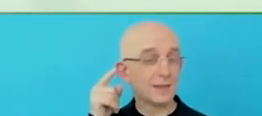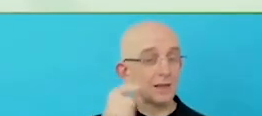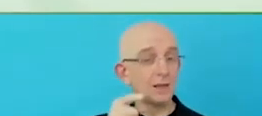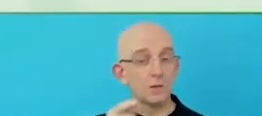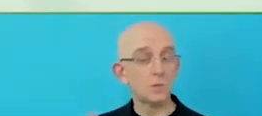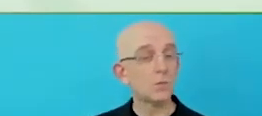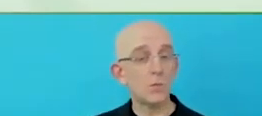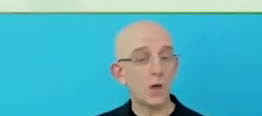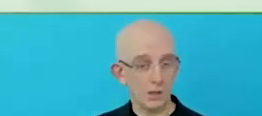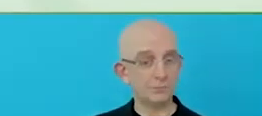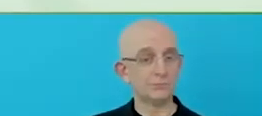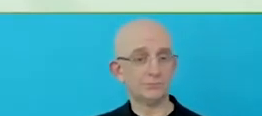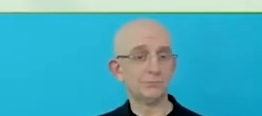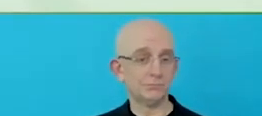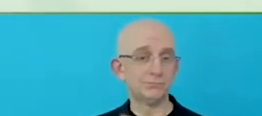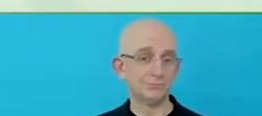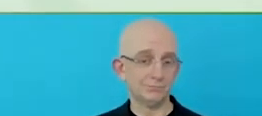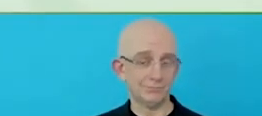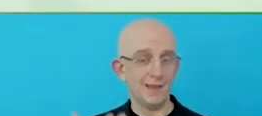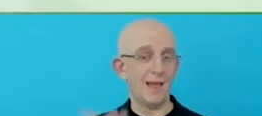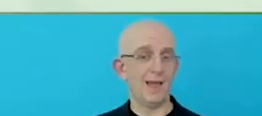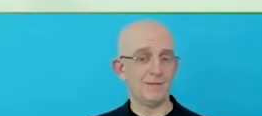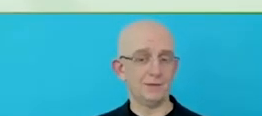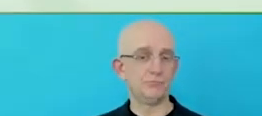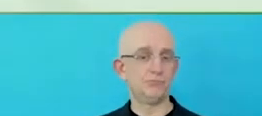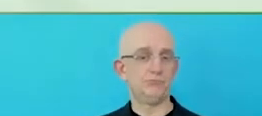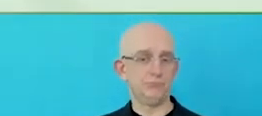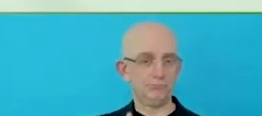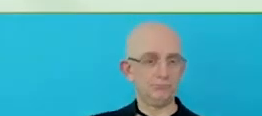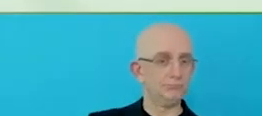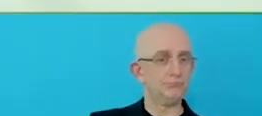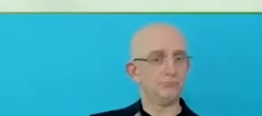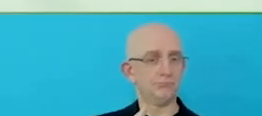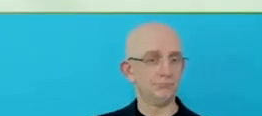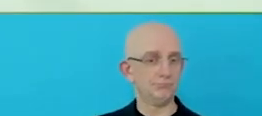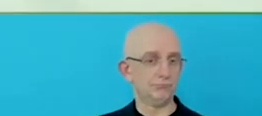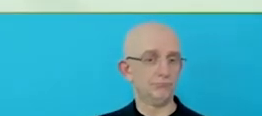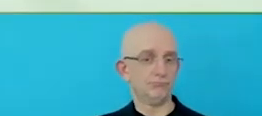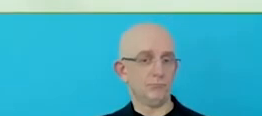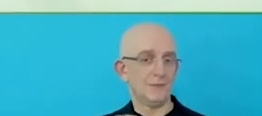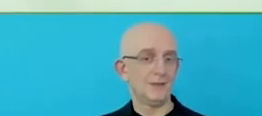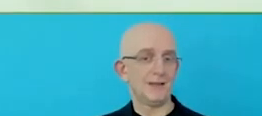holistic ideas and great resources for them together. How that is looking.